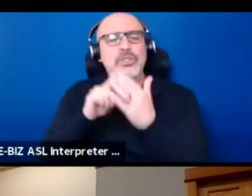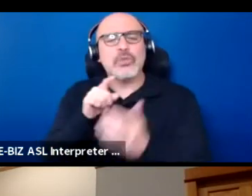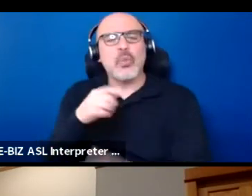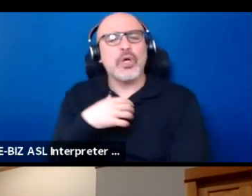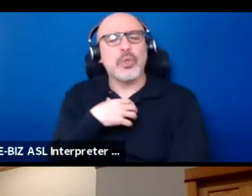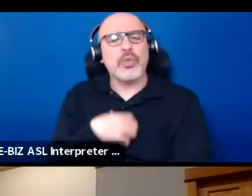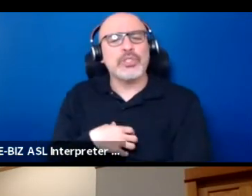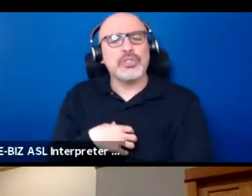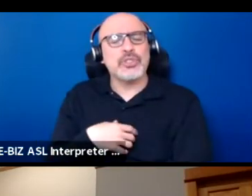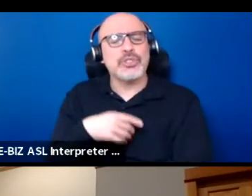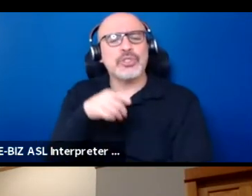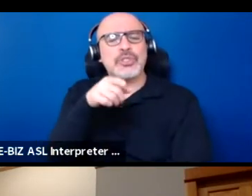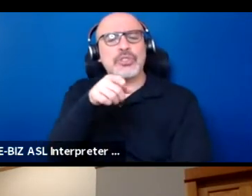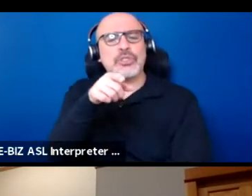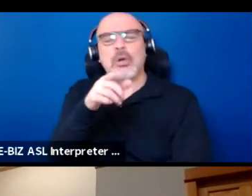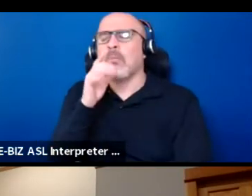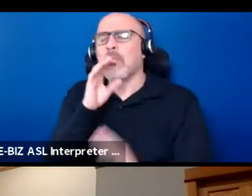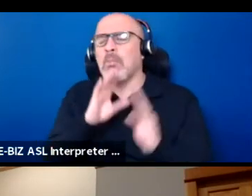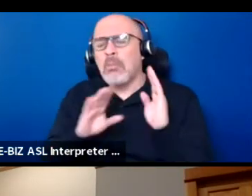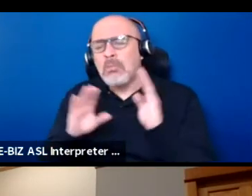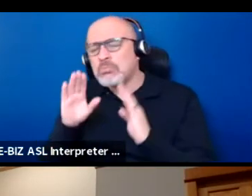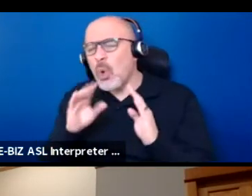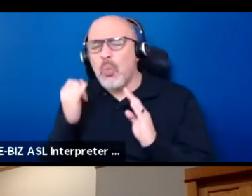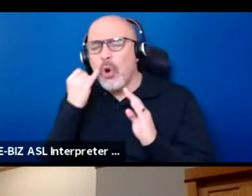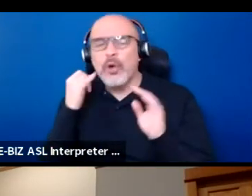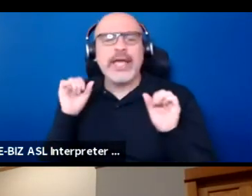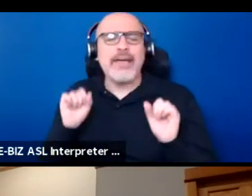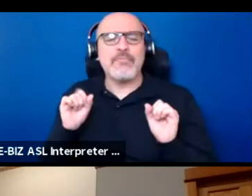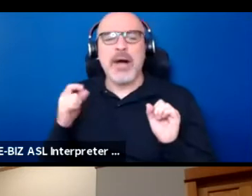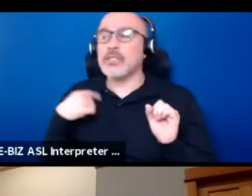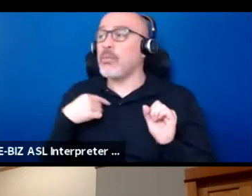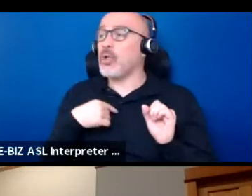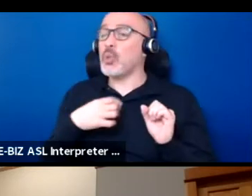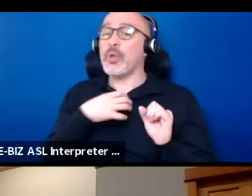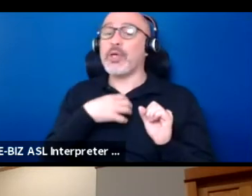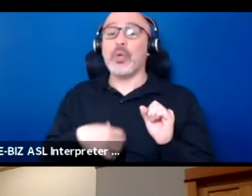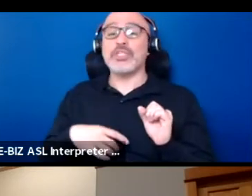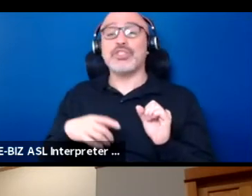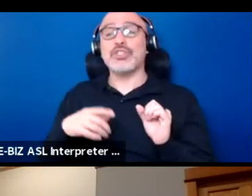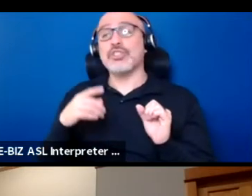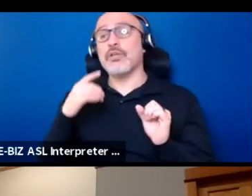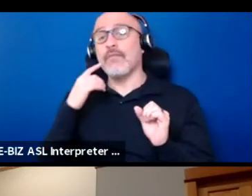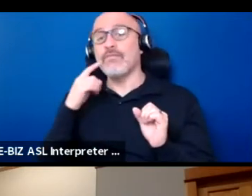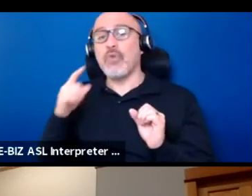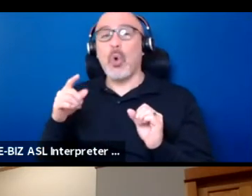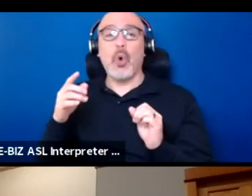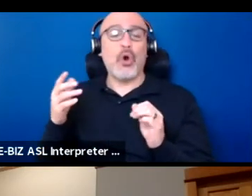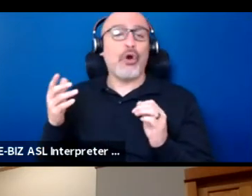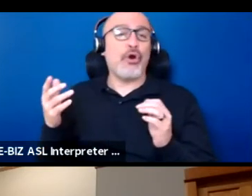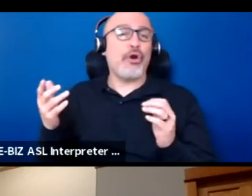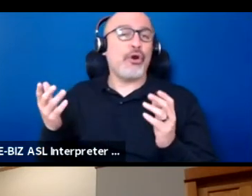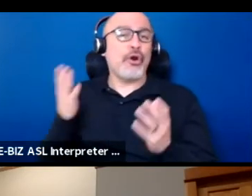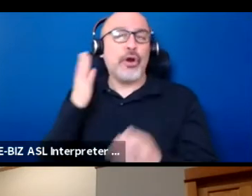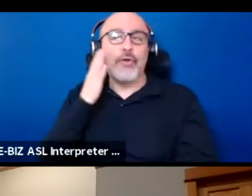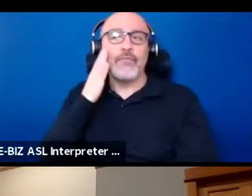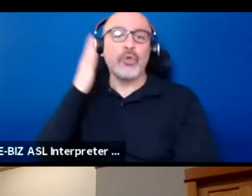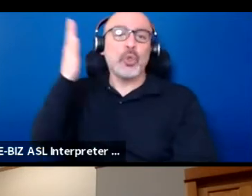like don't worry about whether it's possible. What do you wish for the future of American Indian theater?